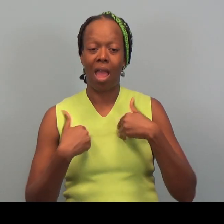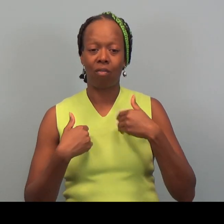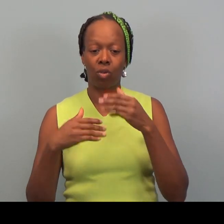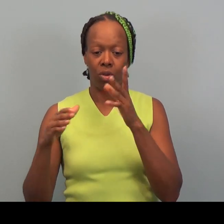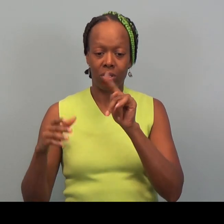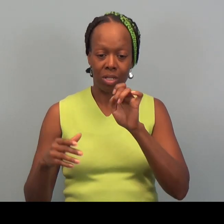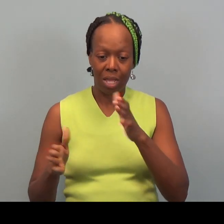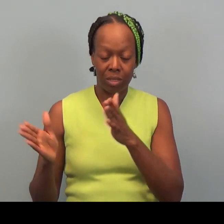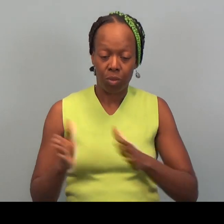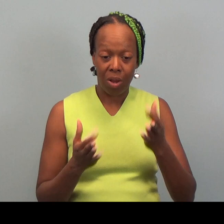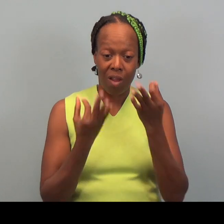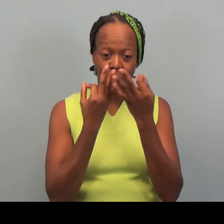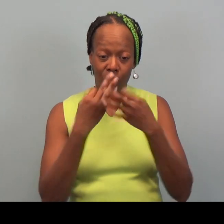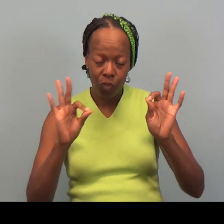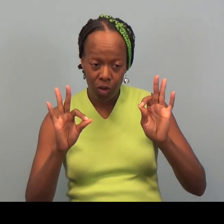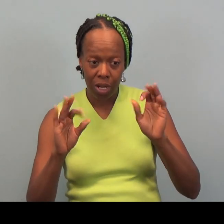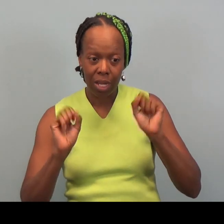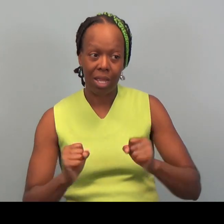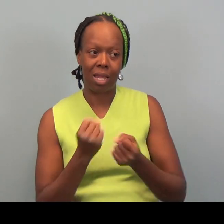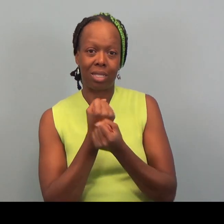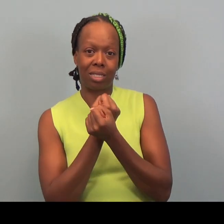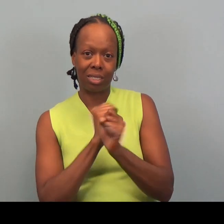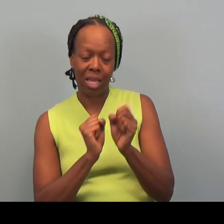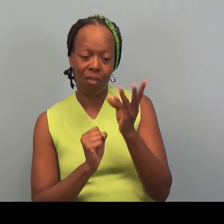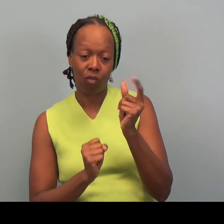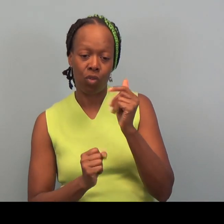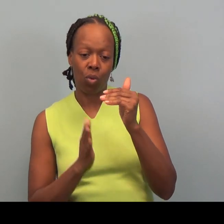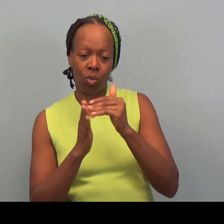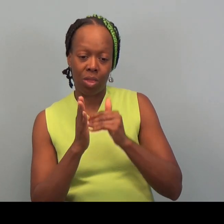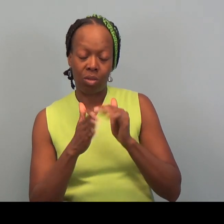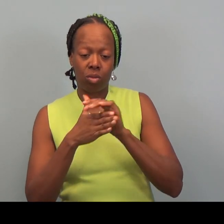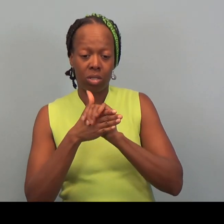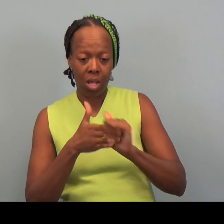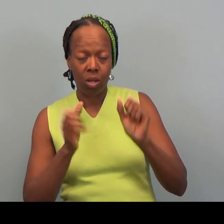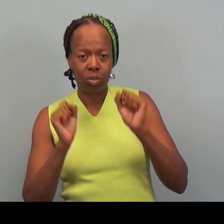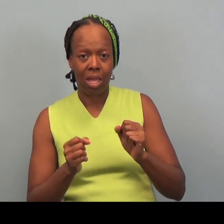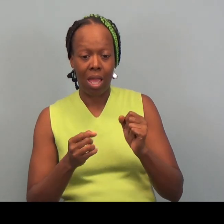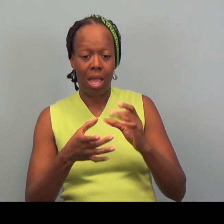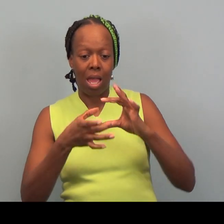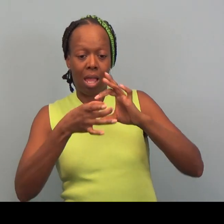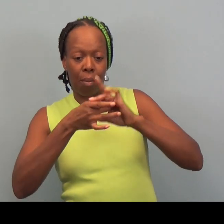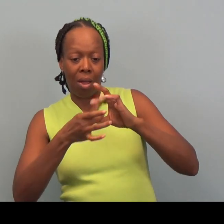We can save you several hundred dollars. We combine you filing with direct deposit